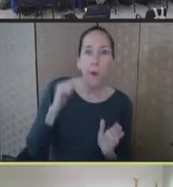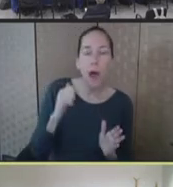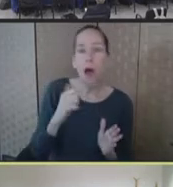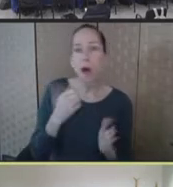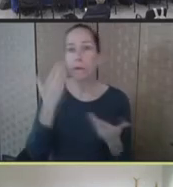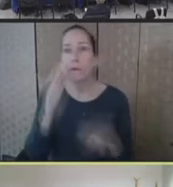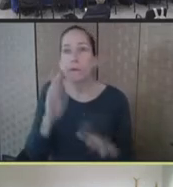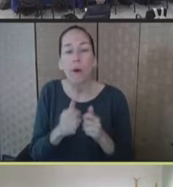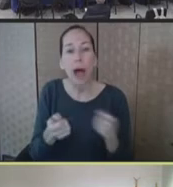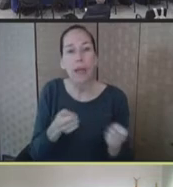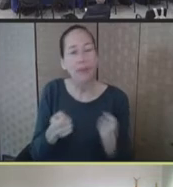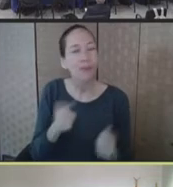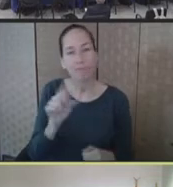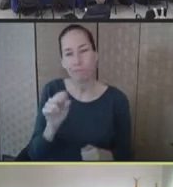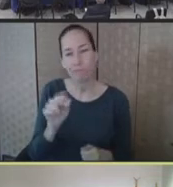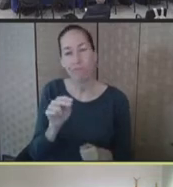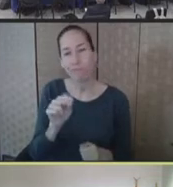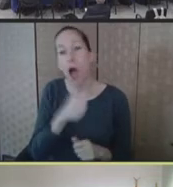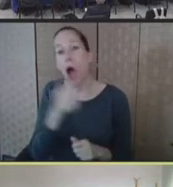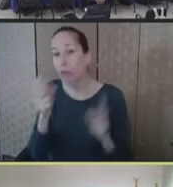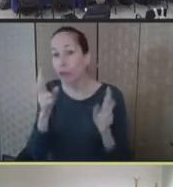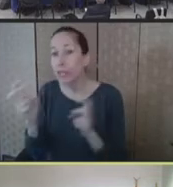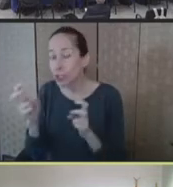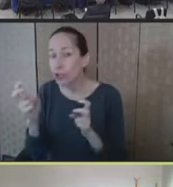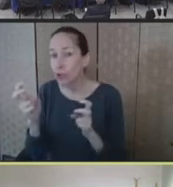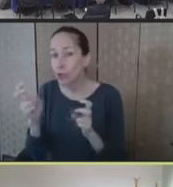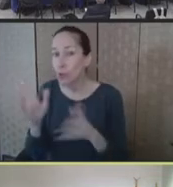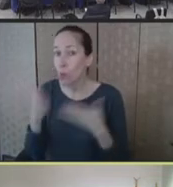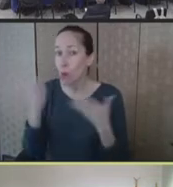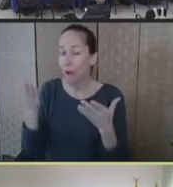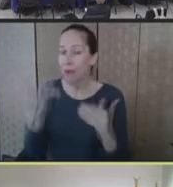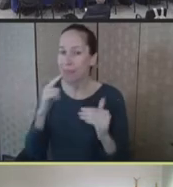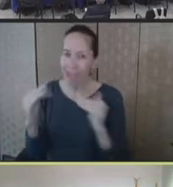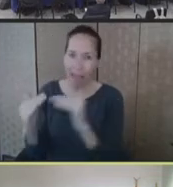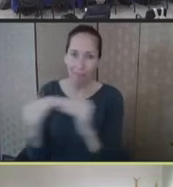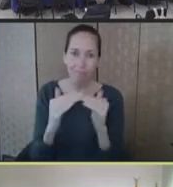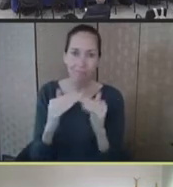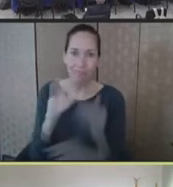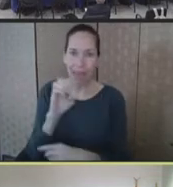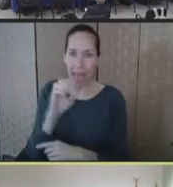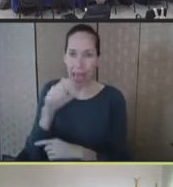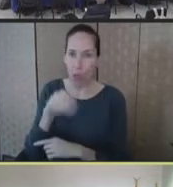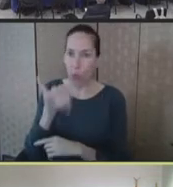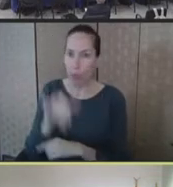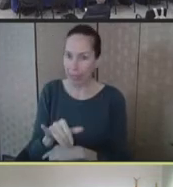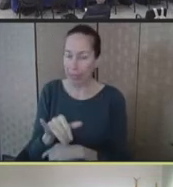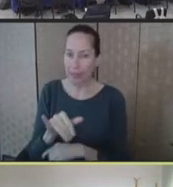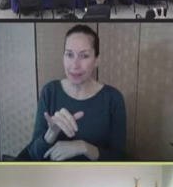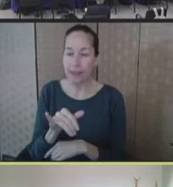equity issue. Where in many of the jurisdictions, they simply -- state immunization programs simply